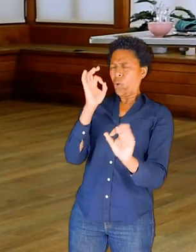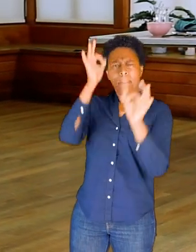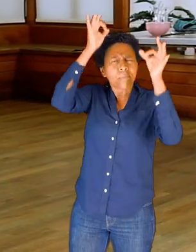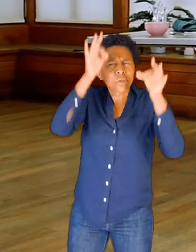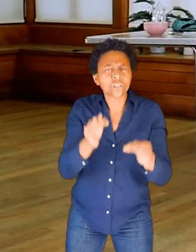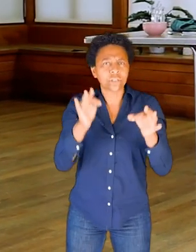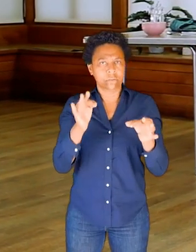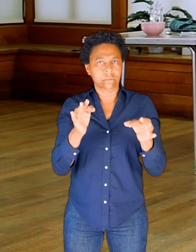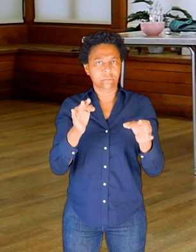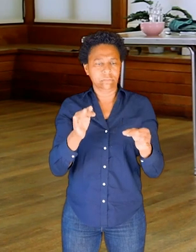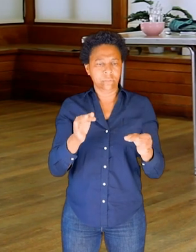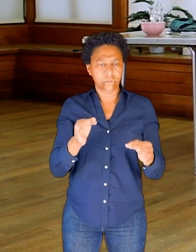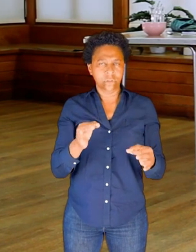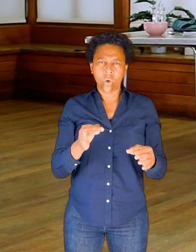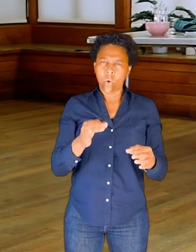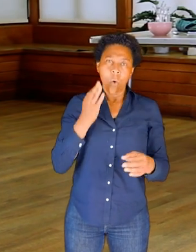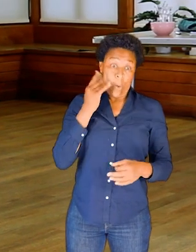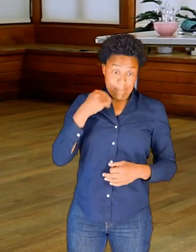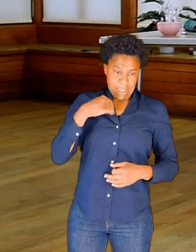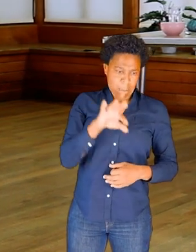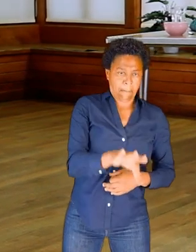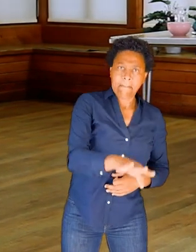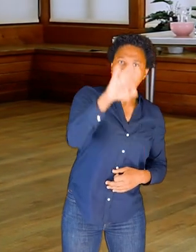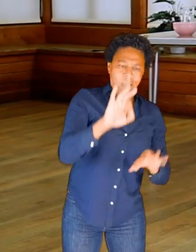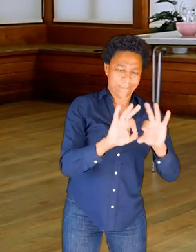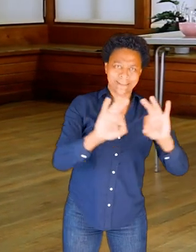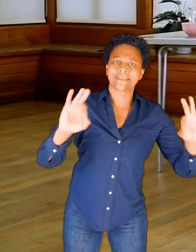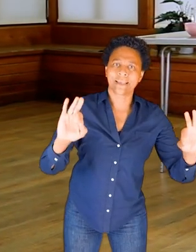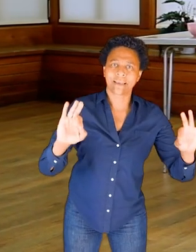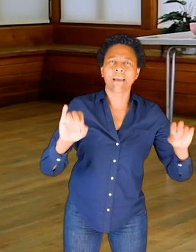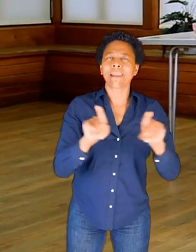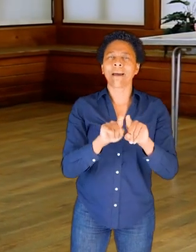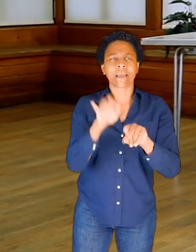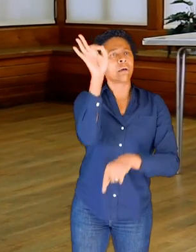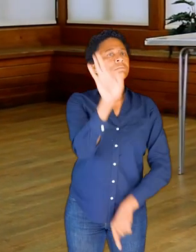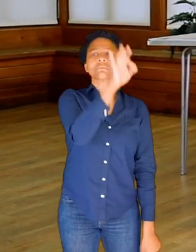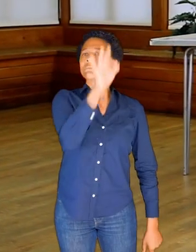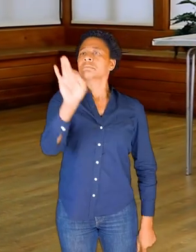when I pick up my stick, a bit like a conductor conducting music